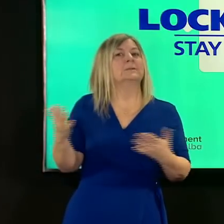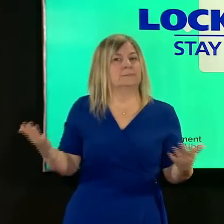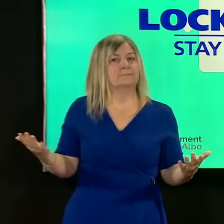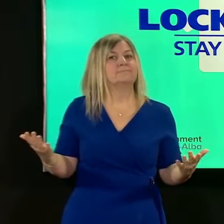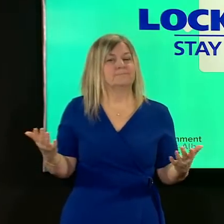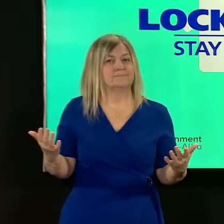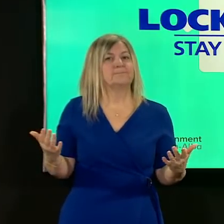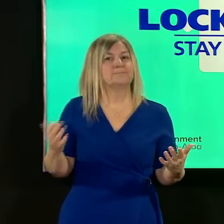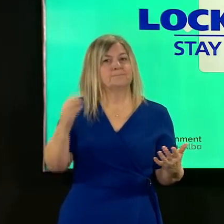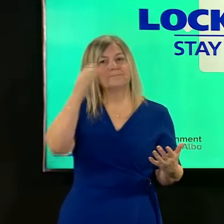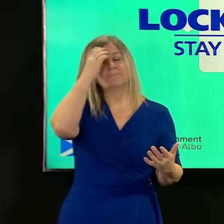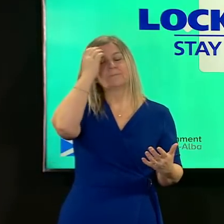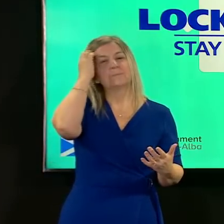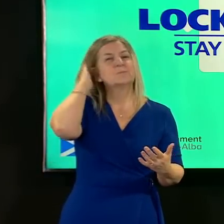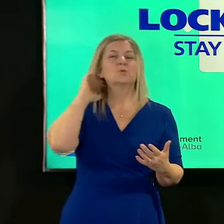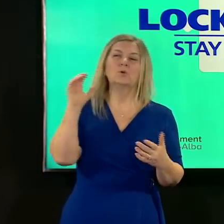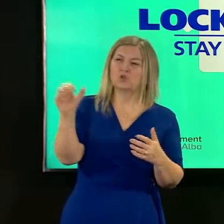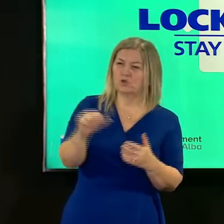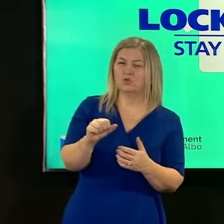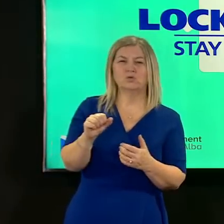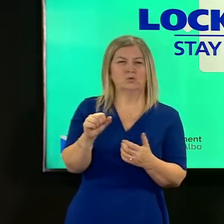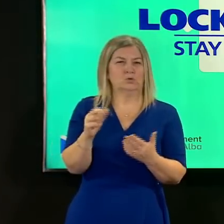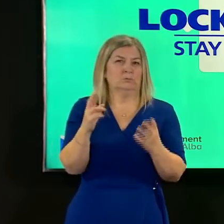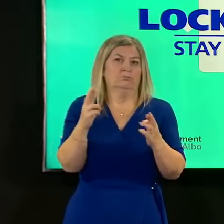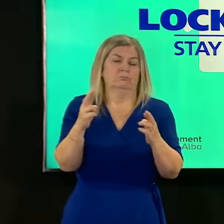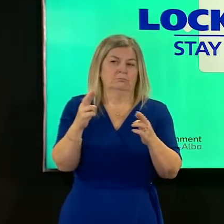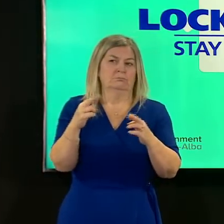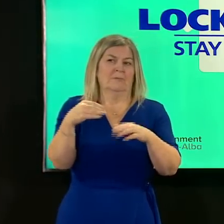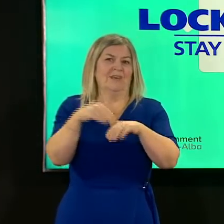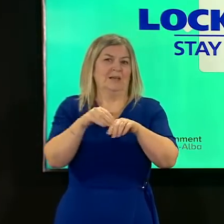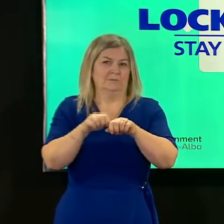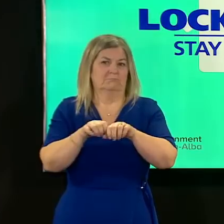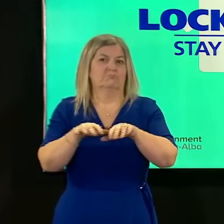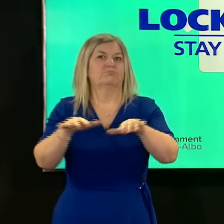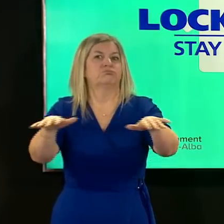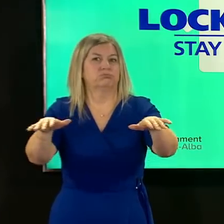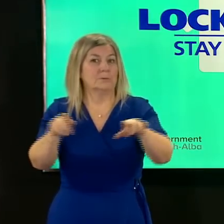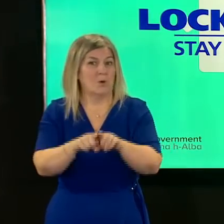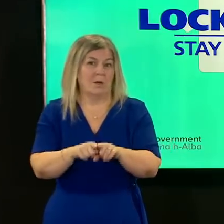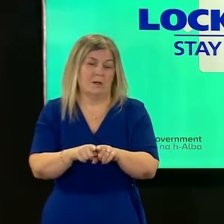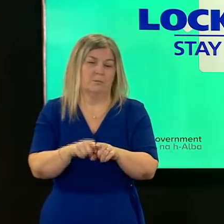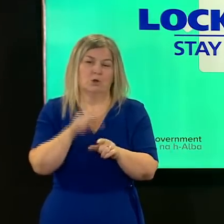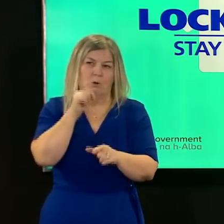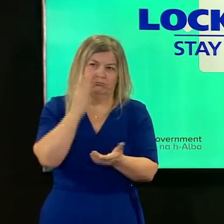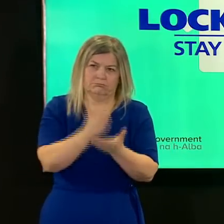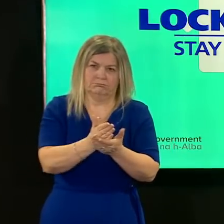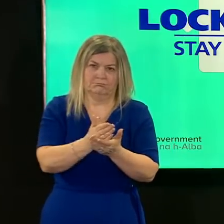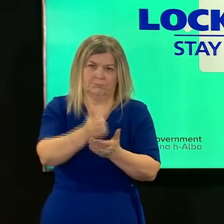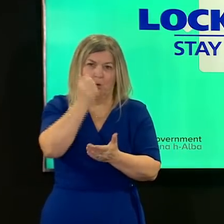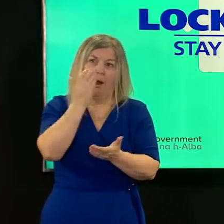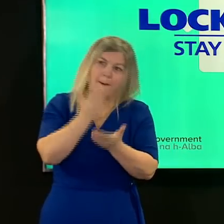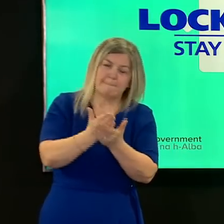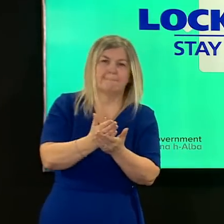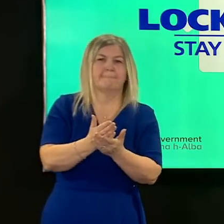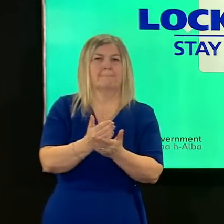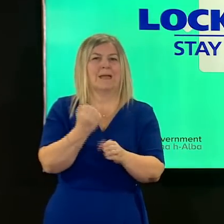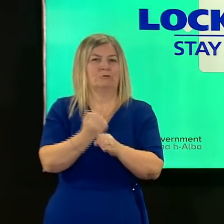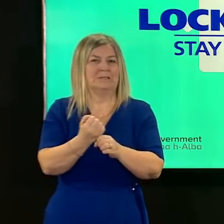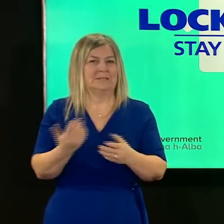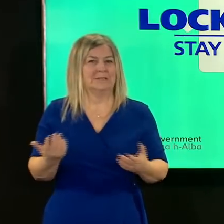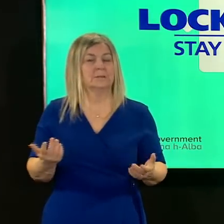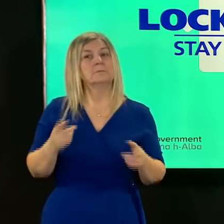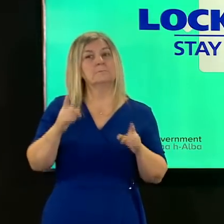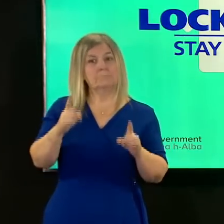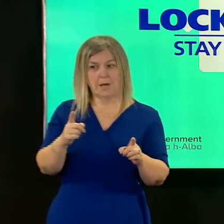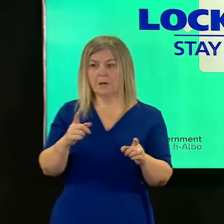but not yet absolutely certain about that that's why as we proceed with all of that we can identify